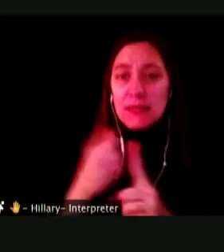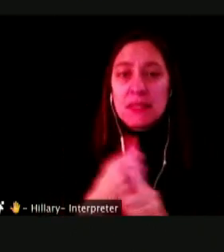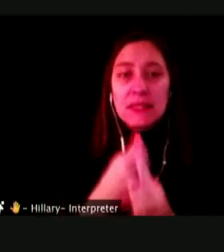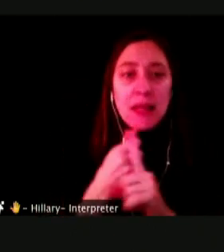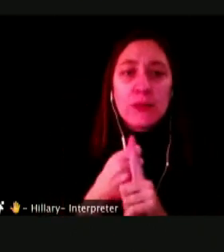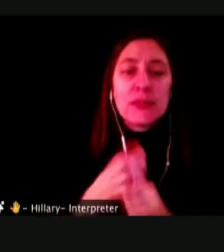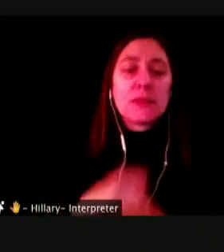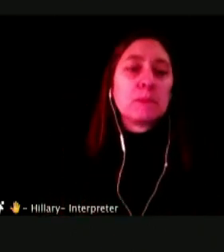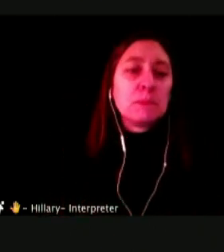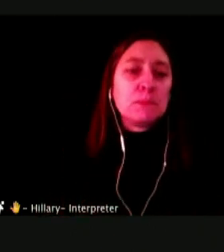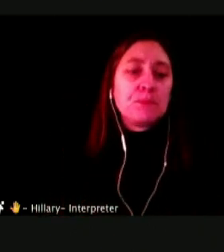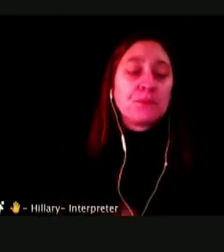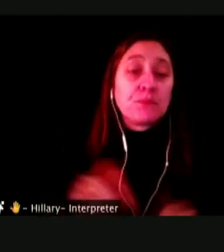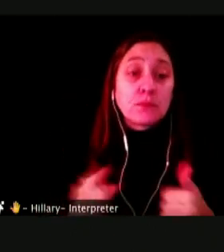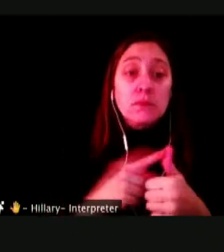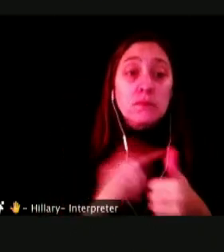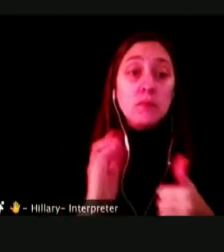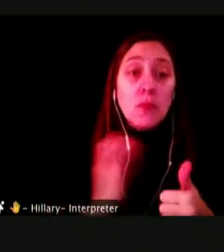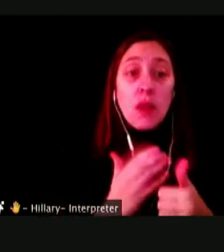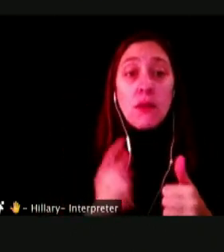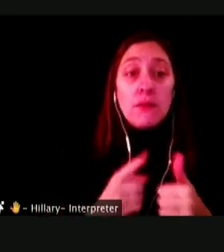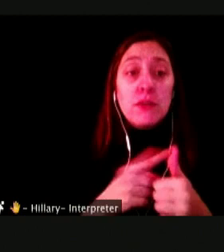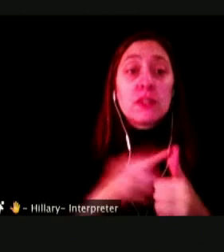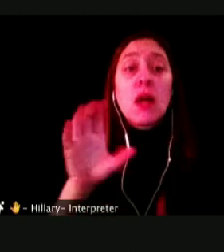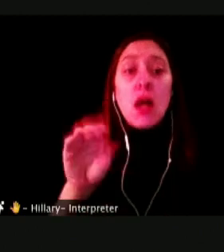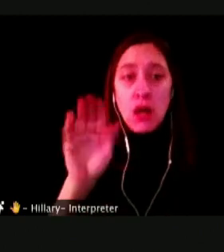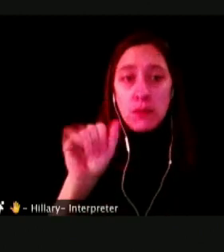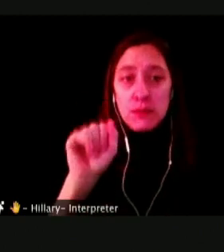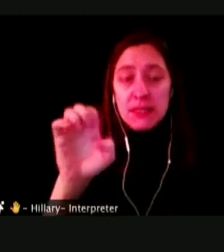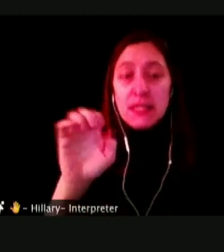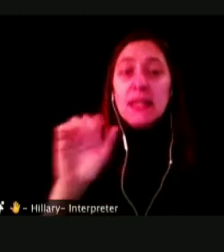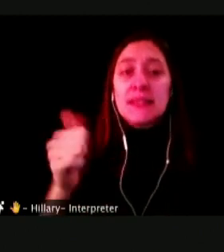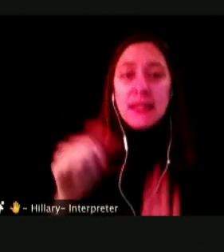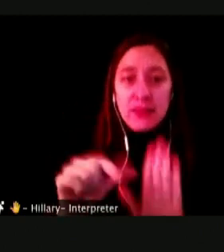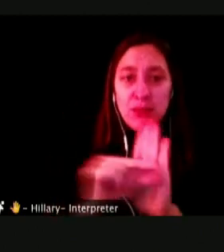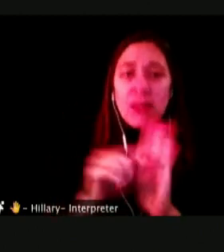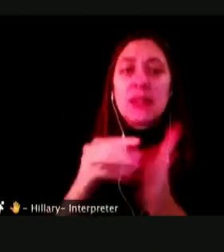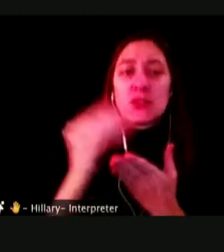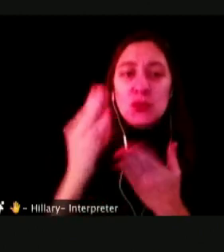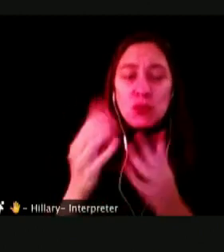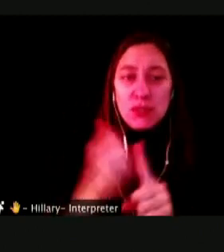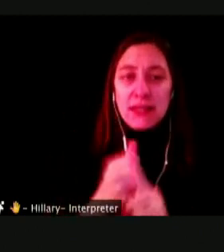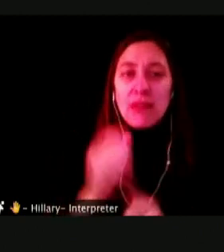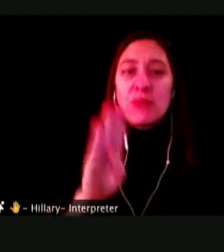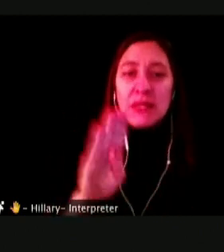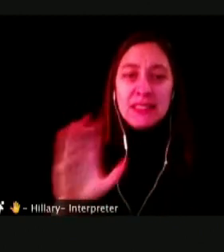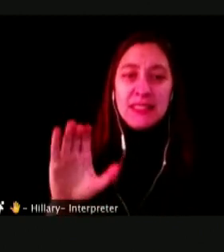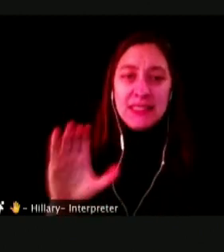AND SO OUR FIRST STUDENT IS 1/10 GRADE STUDENT AT BETHESDA CHEVY CHASE I SCHOOL.